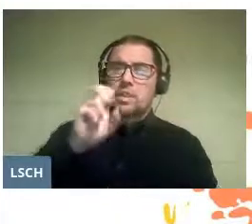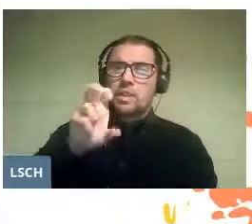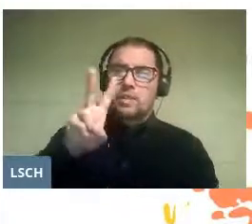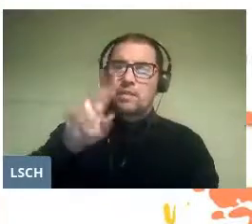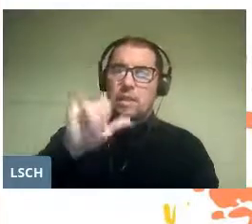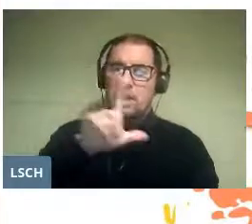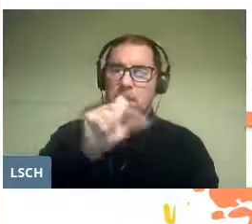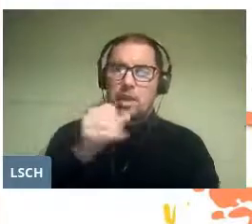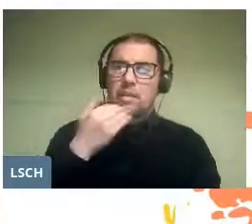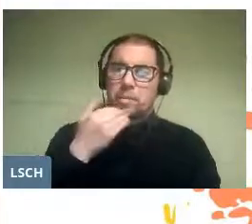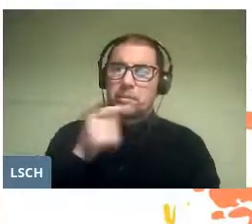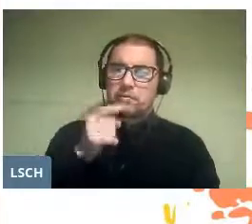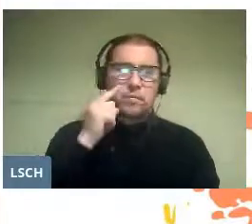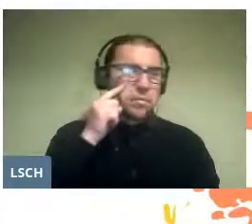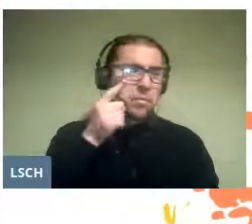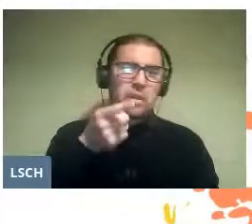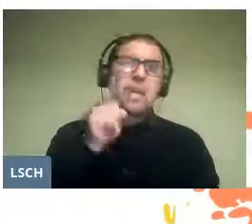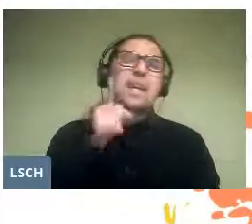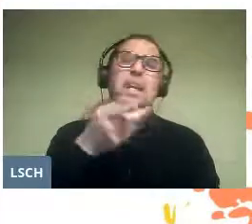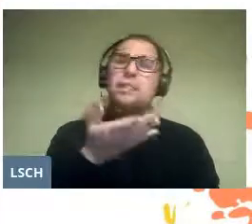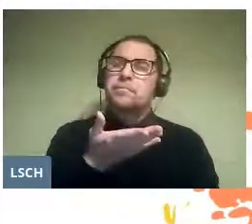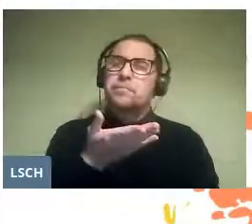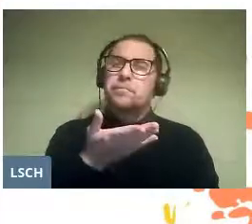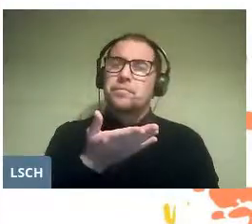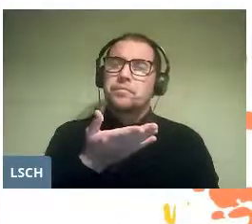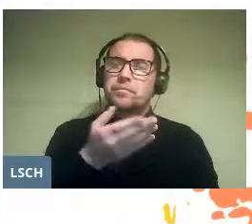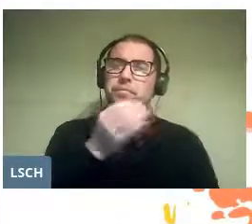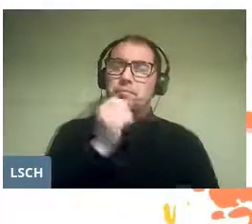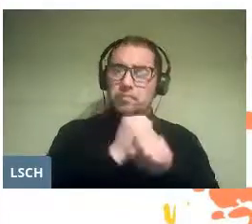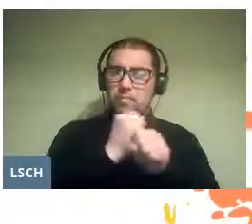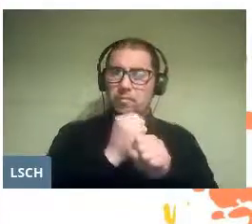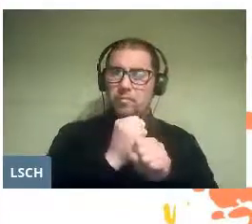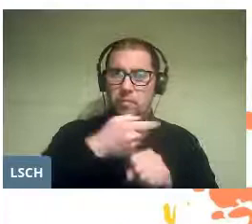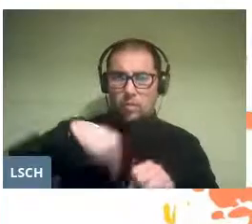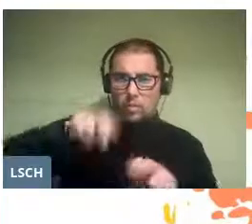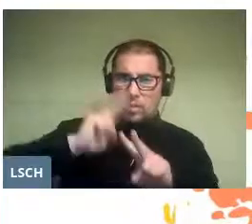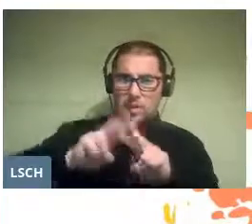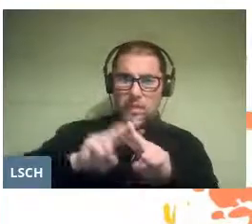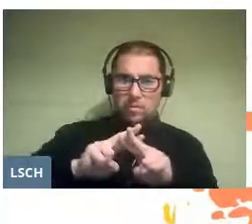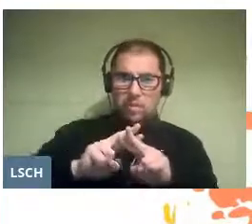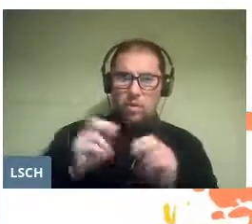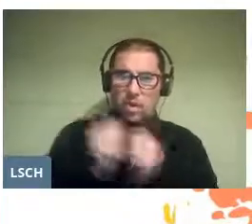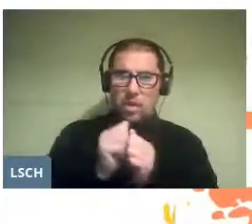and what we have just seen is a production that we did with Master Braun